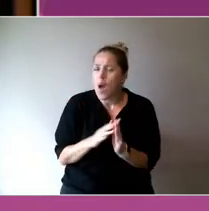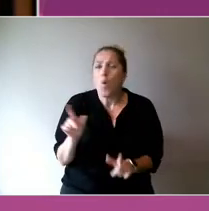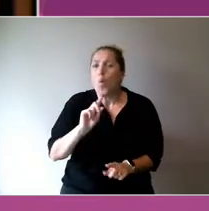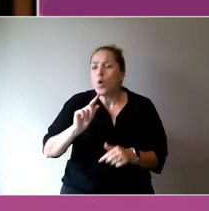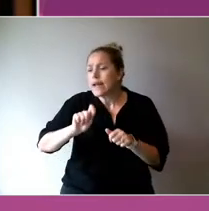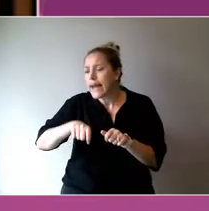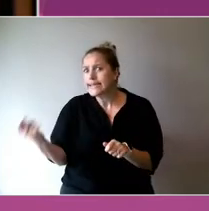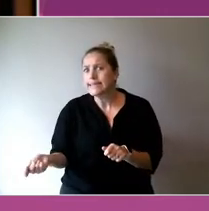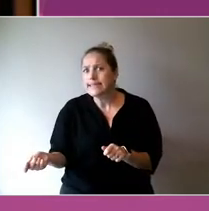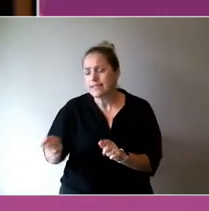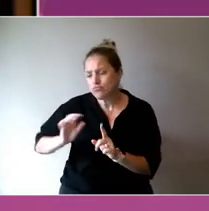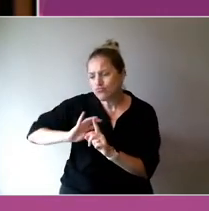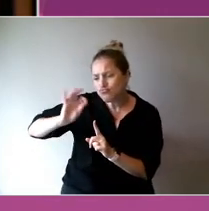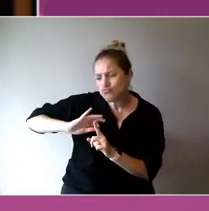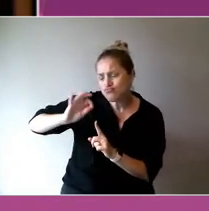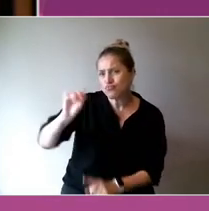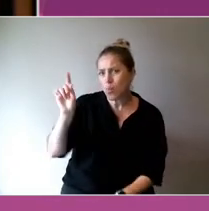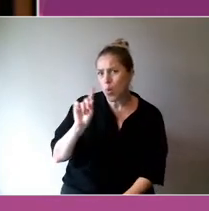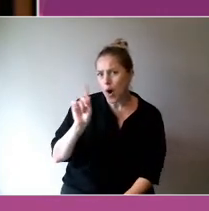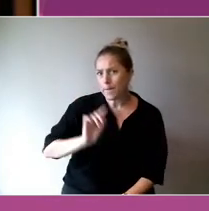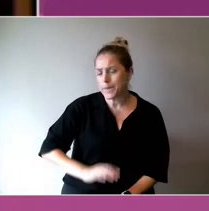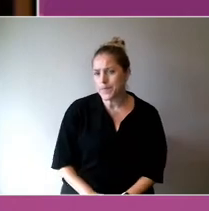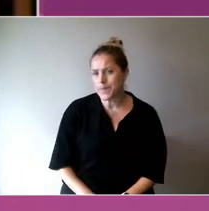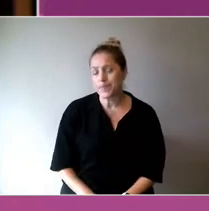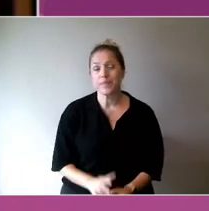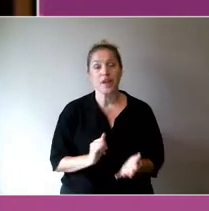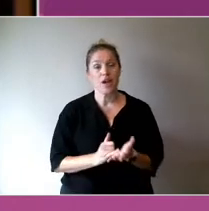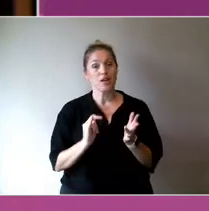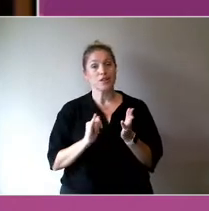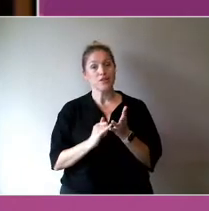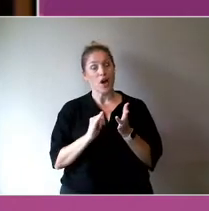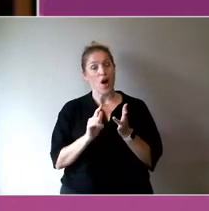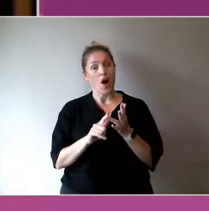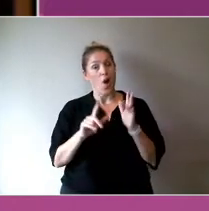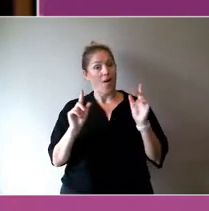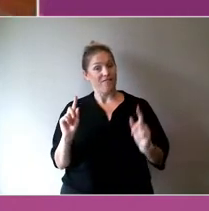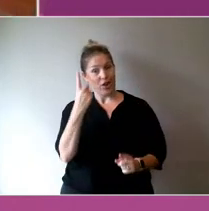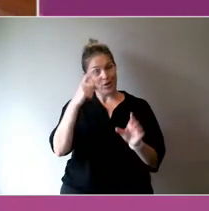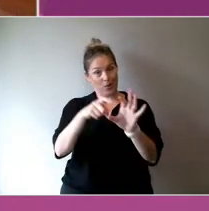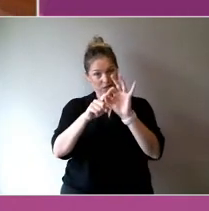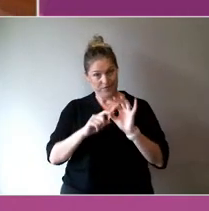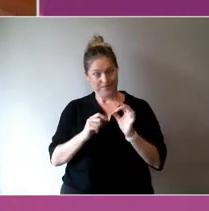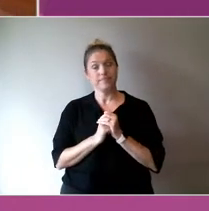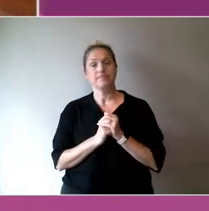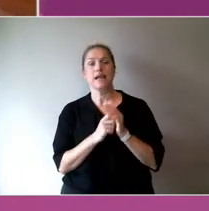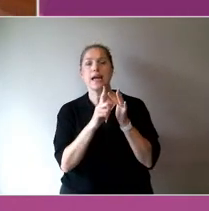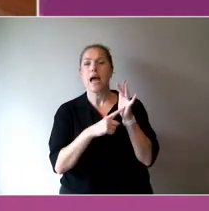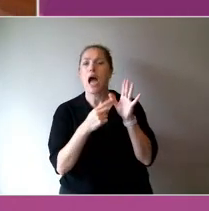So, kicking off with the first question, can I ask you, Janine, what do you - what do we